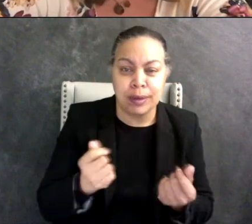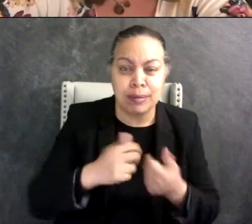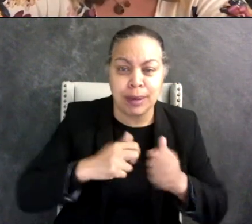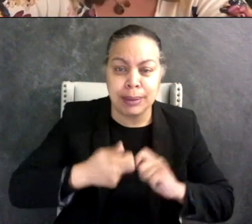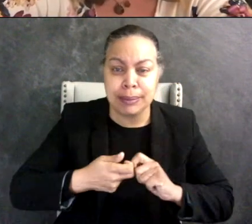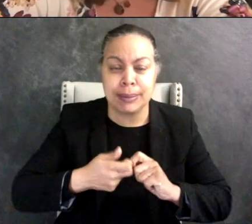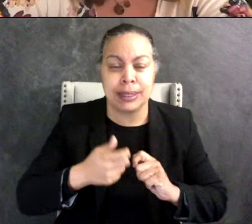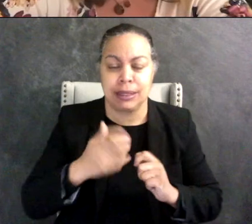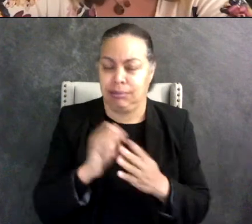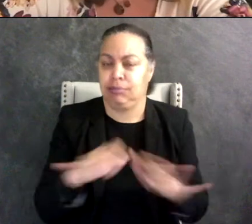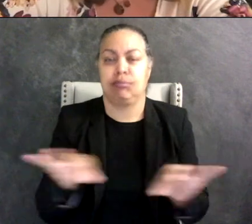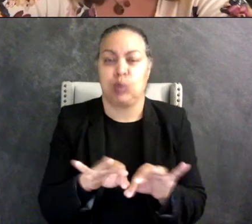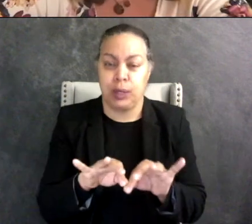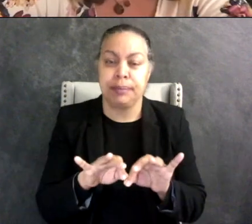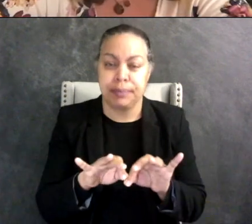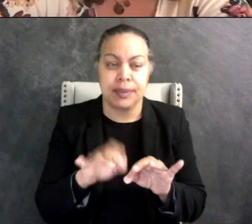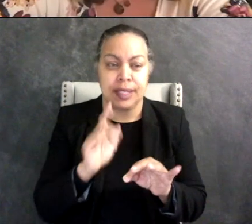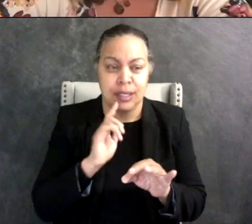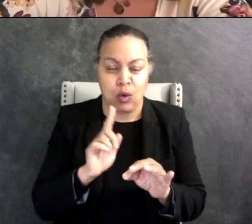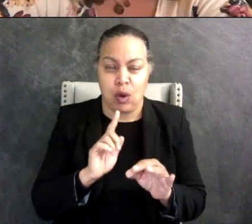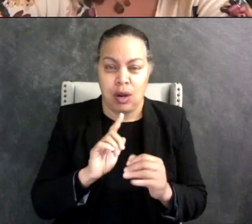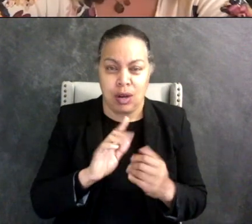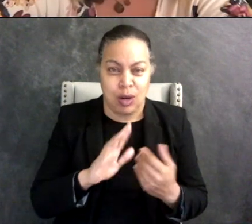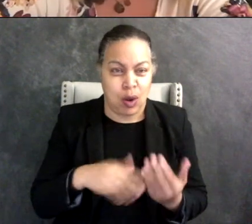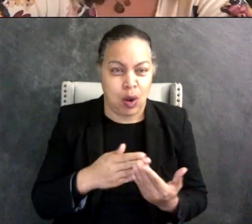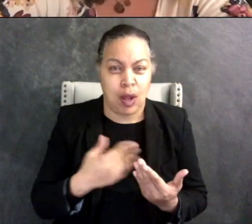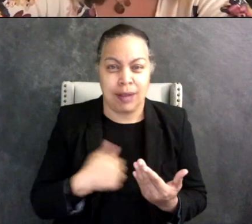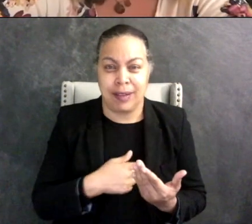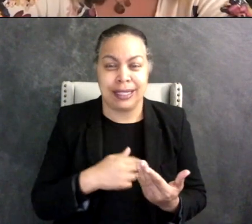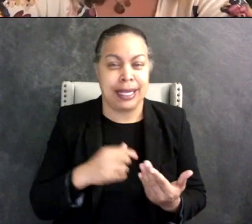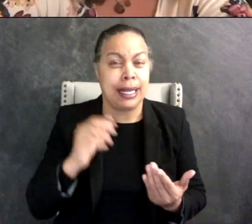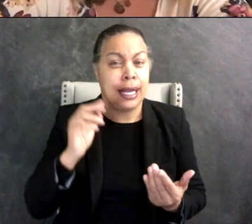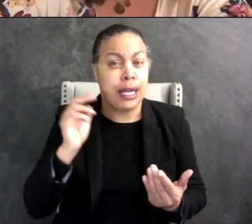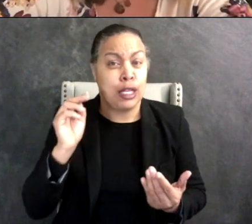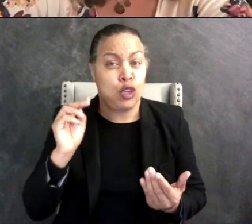very important for all like - we're a neurodivergent household like every one of us is neurodivergent